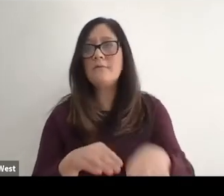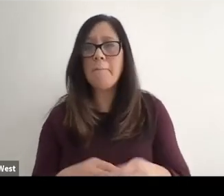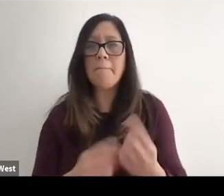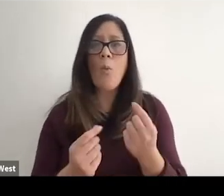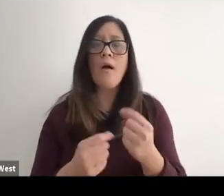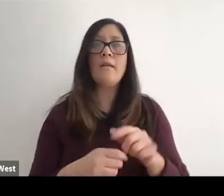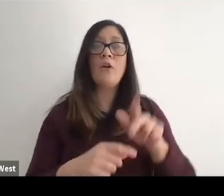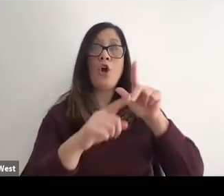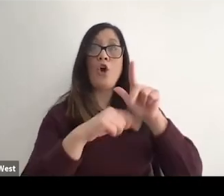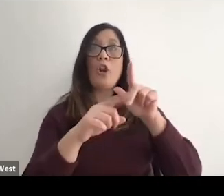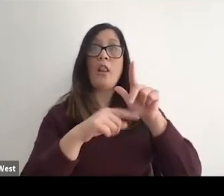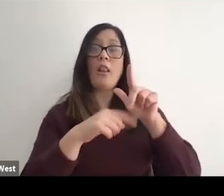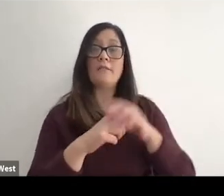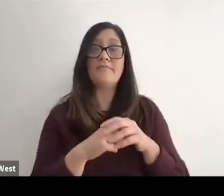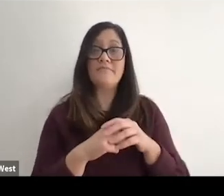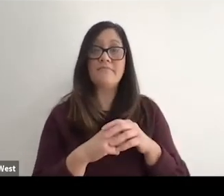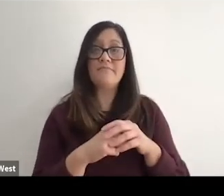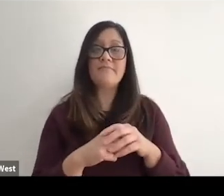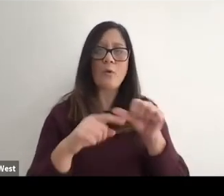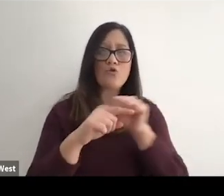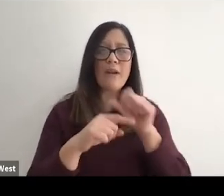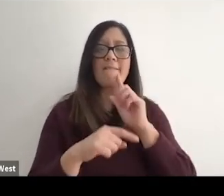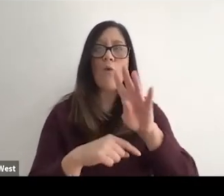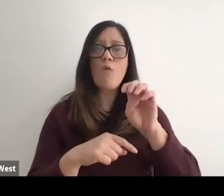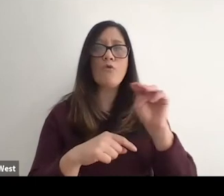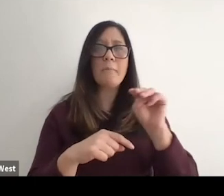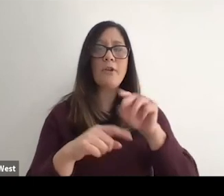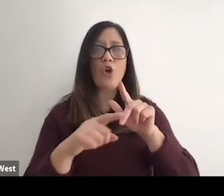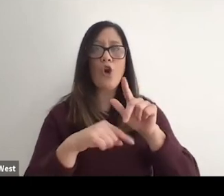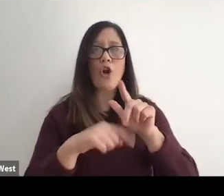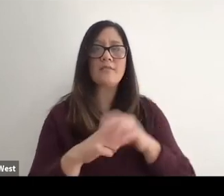I went across a hurdle training for the four meter hurdles. It's 1994,